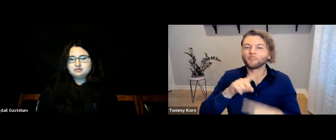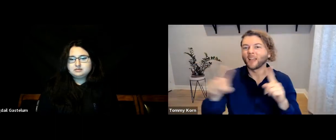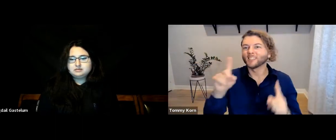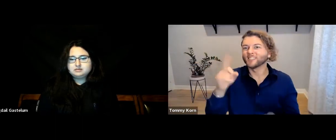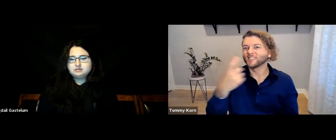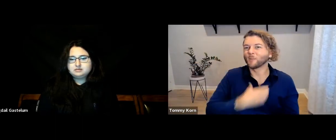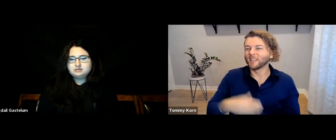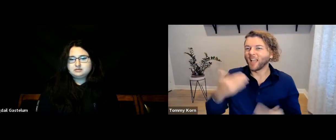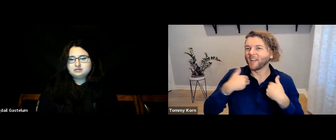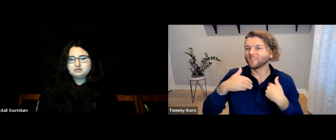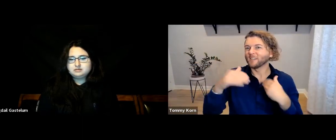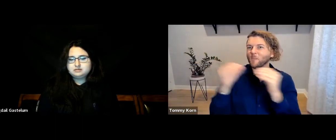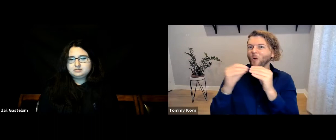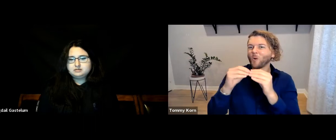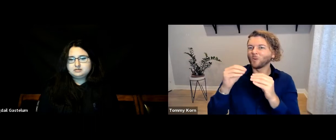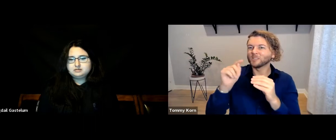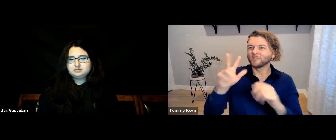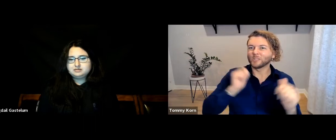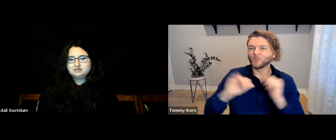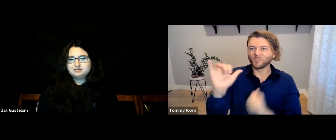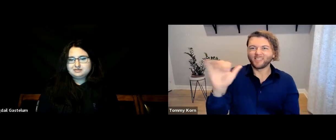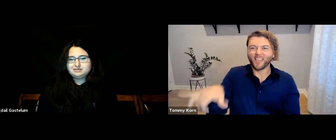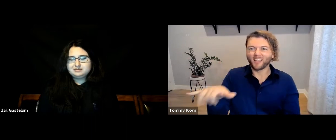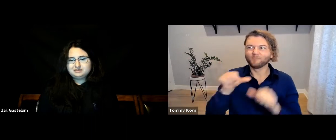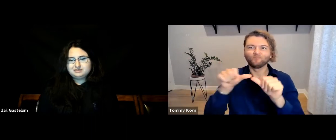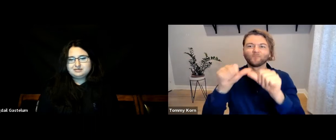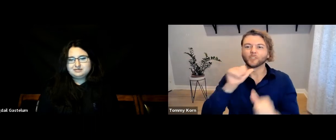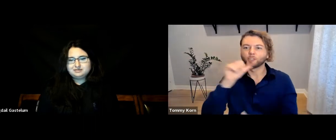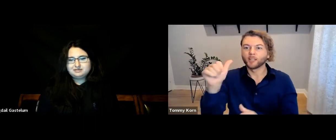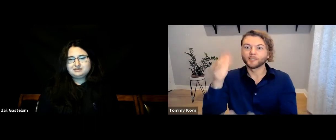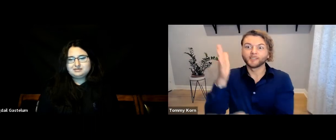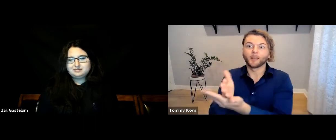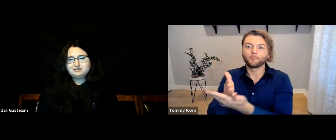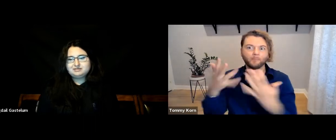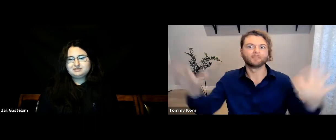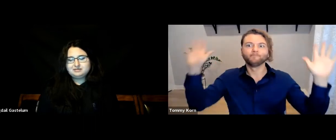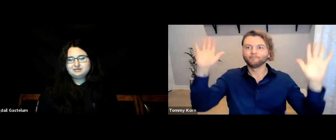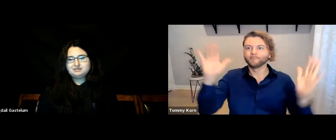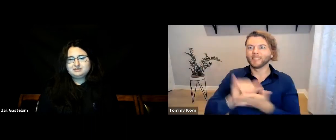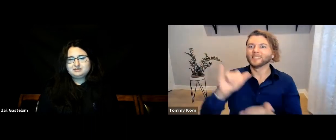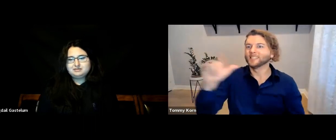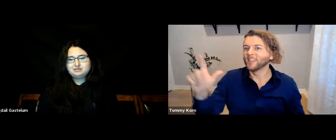but I just wish we had more TV shows with Deaf actors--not just that one and stop.